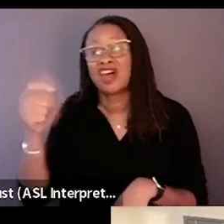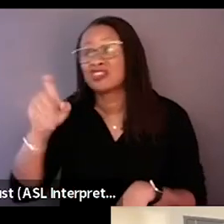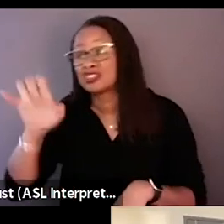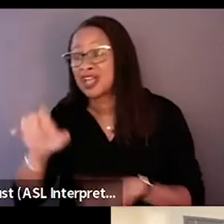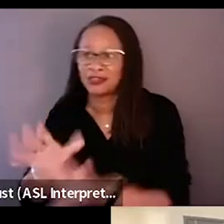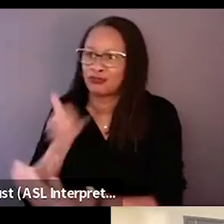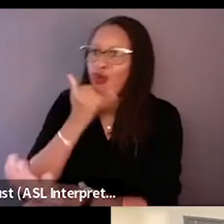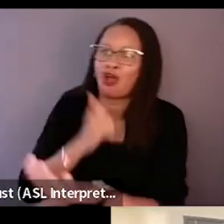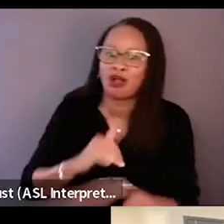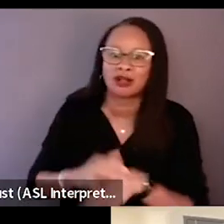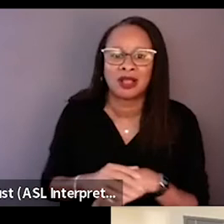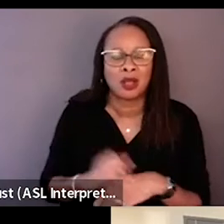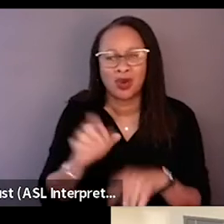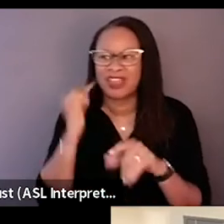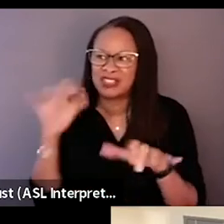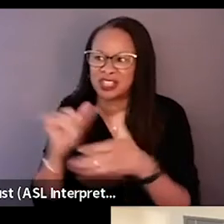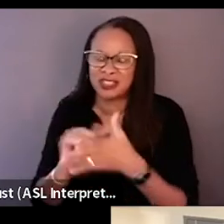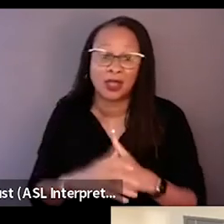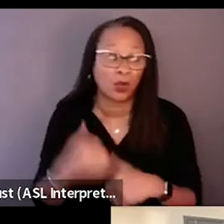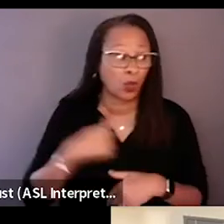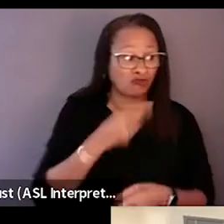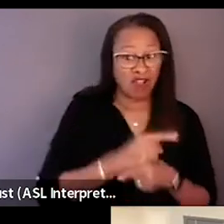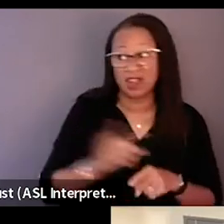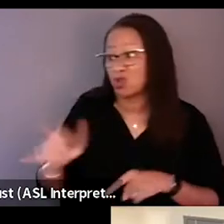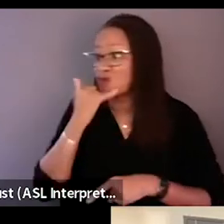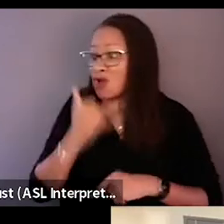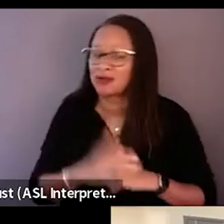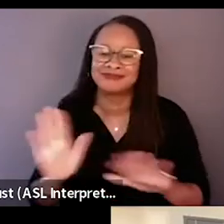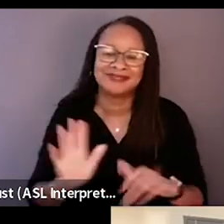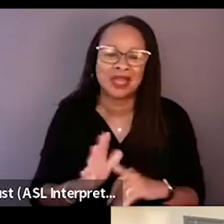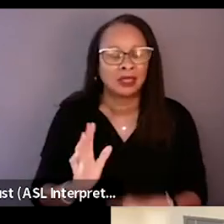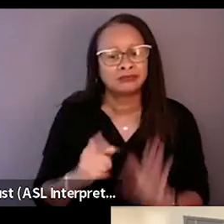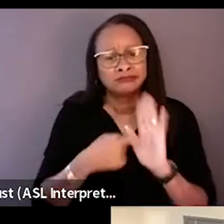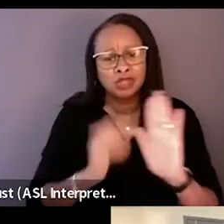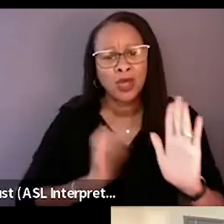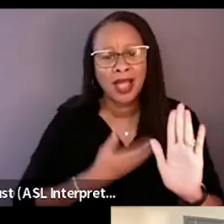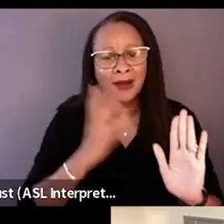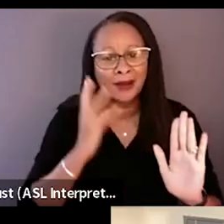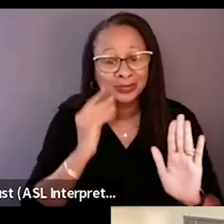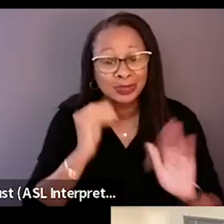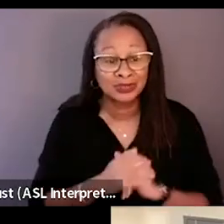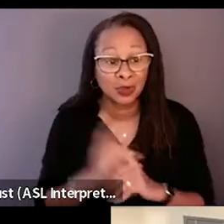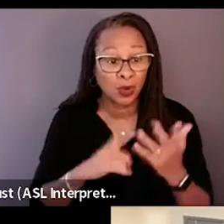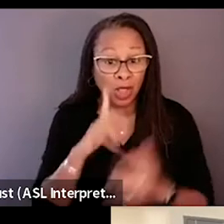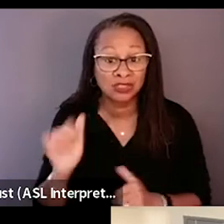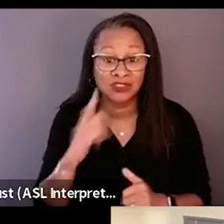if they think this or that we're right. It's really just like, we just wanna show you our experience and this is what it's like for this Cambodian Mexican